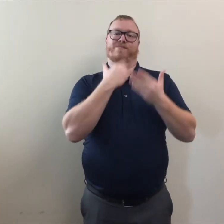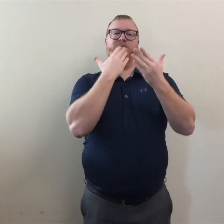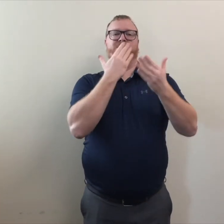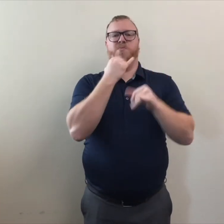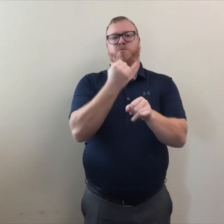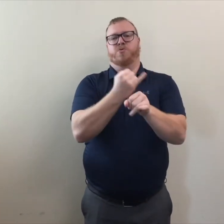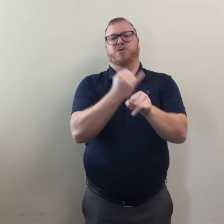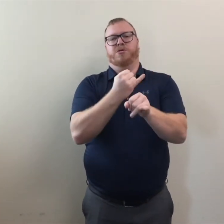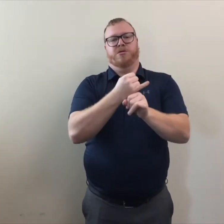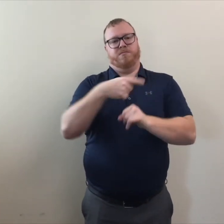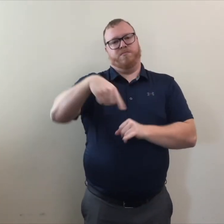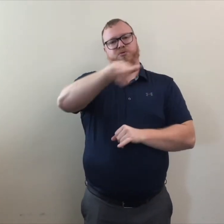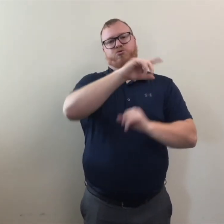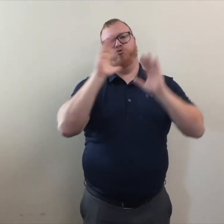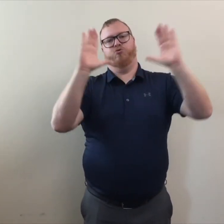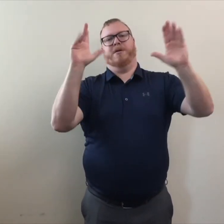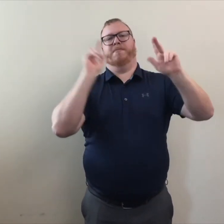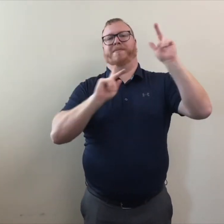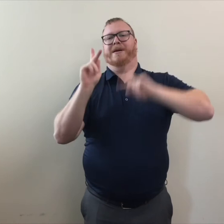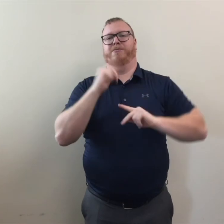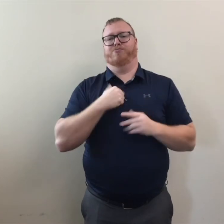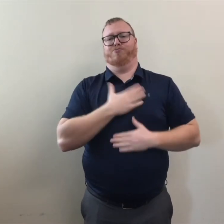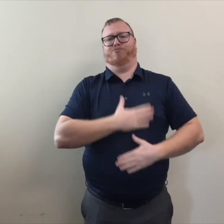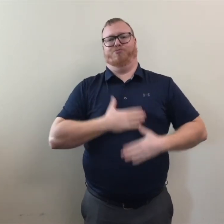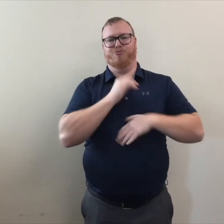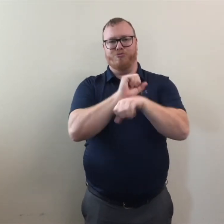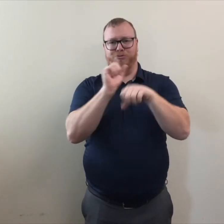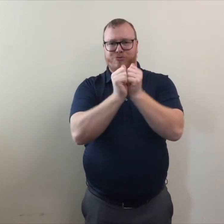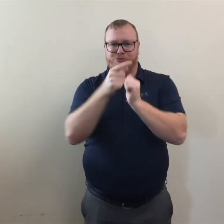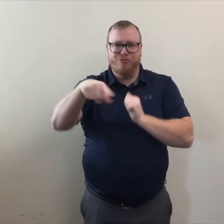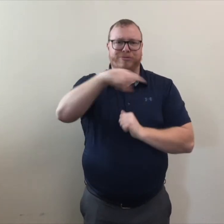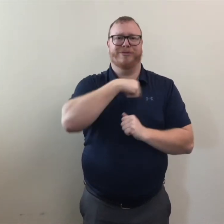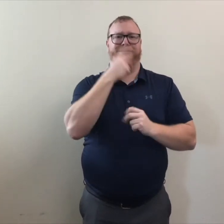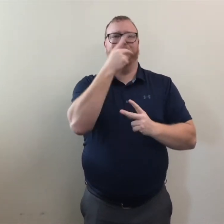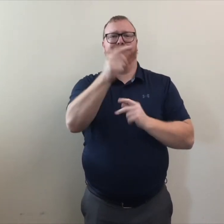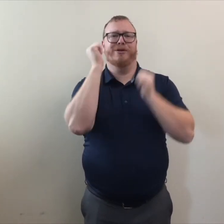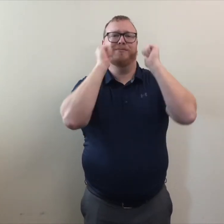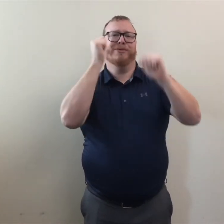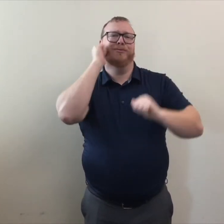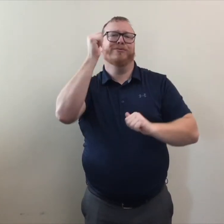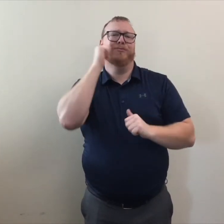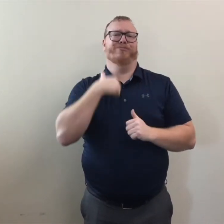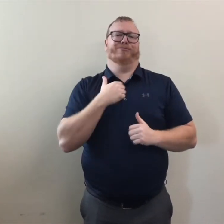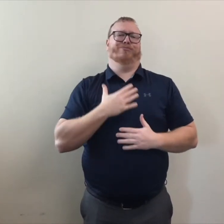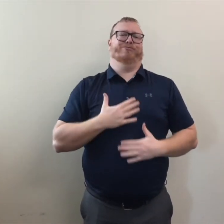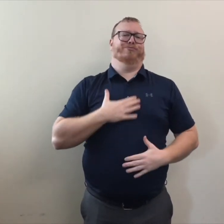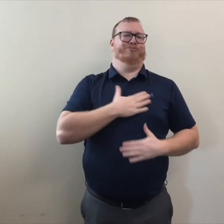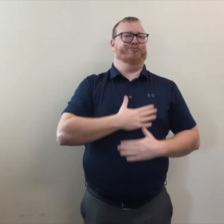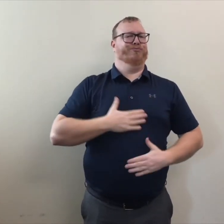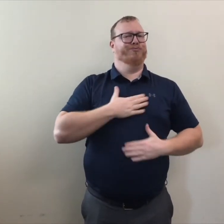as well thankful to OSD and the wonderful people that I get to work with here and see every day.